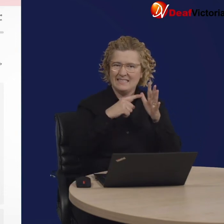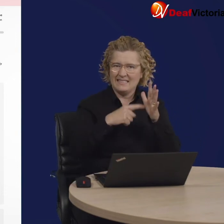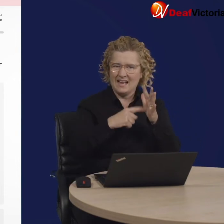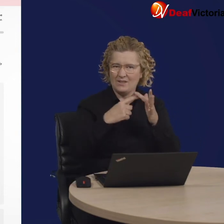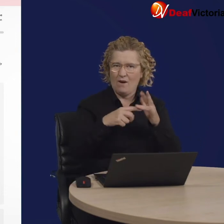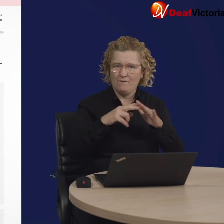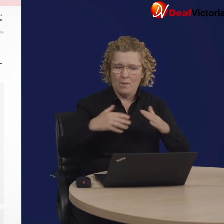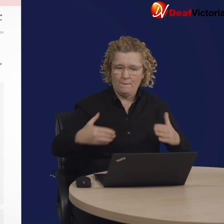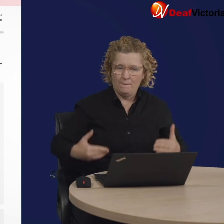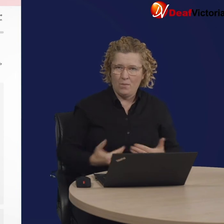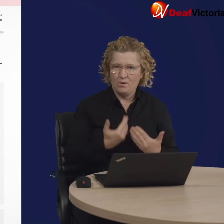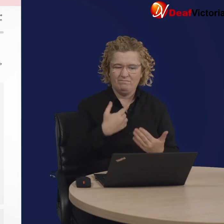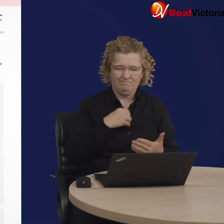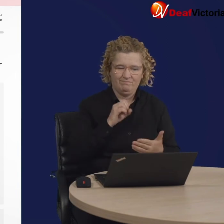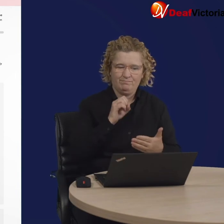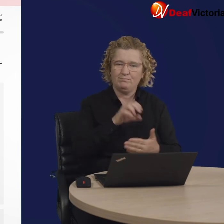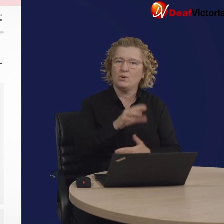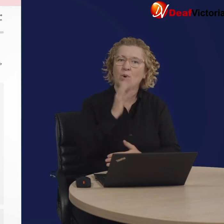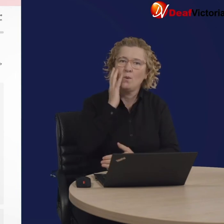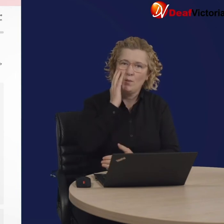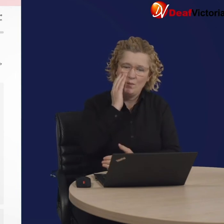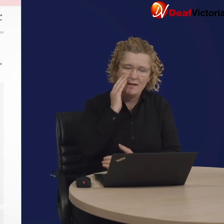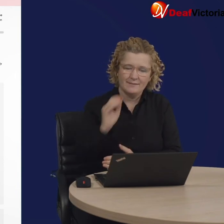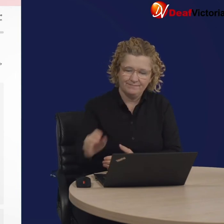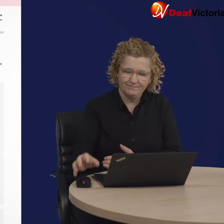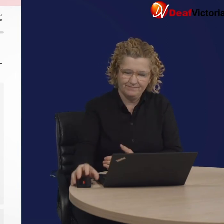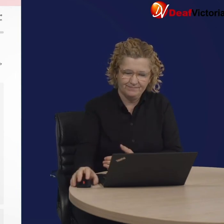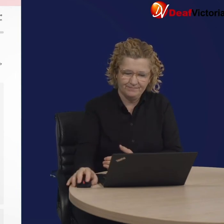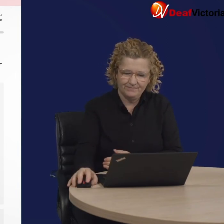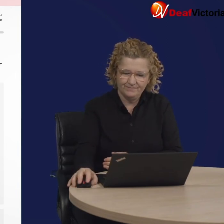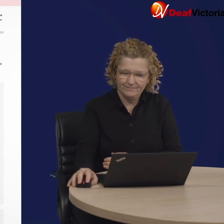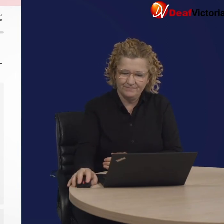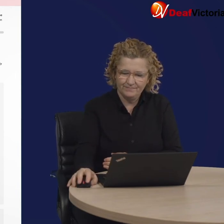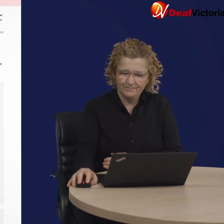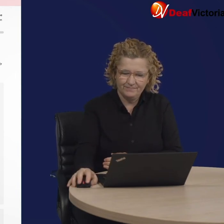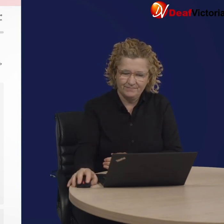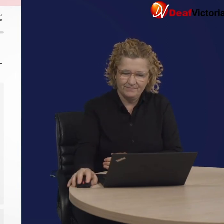Put your date of birth in the next field.